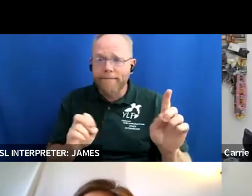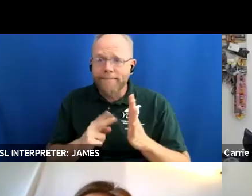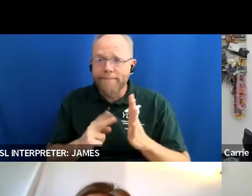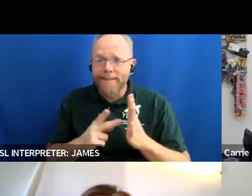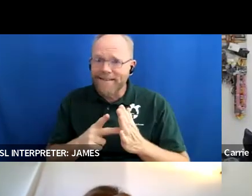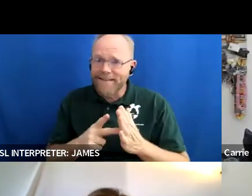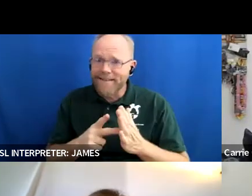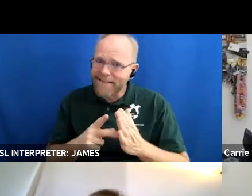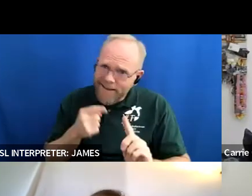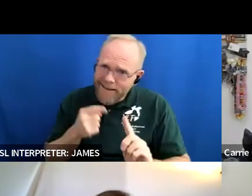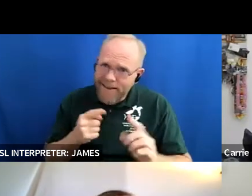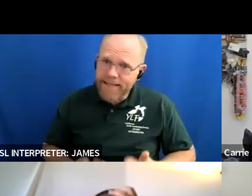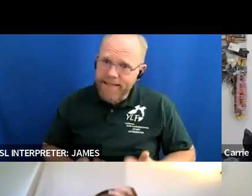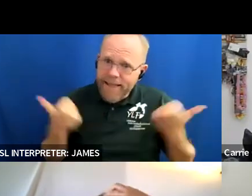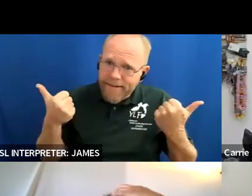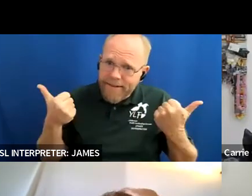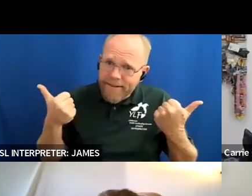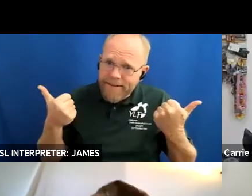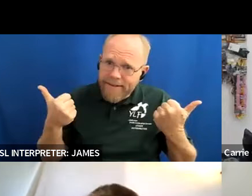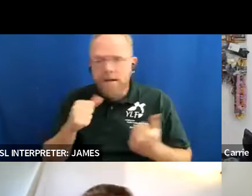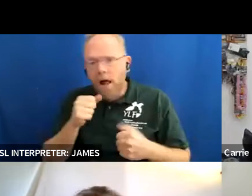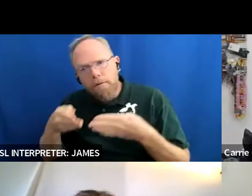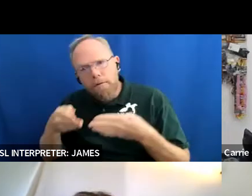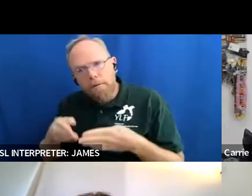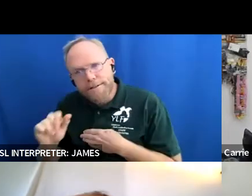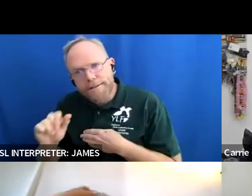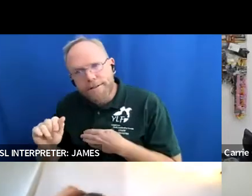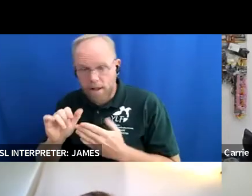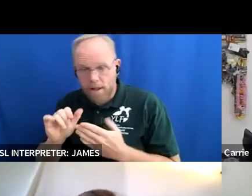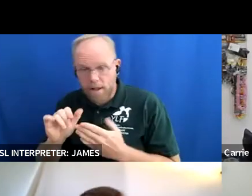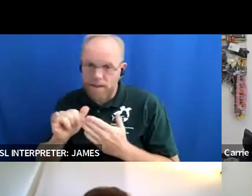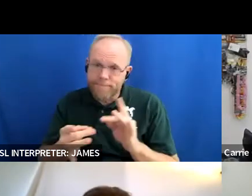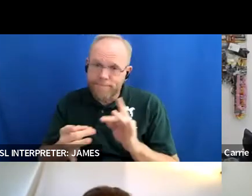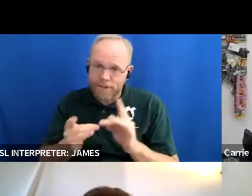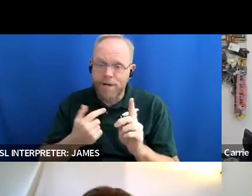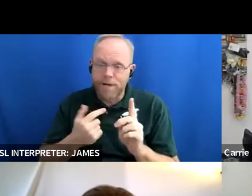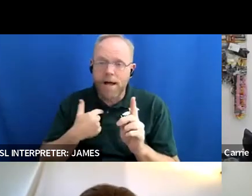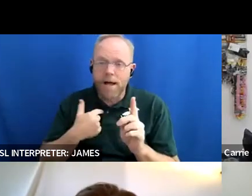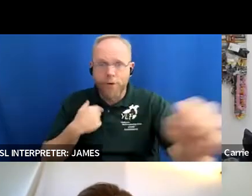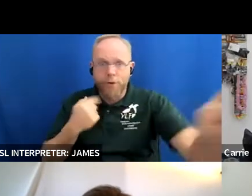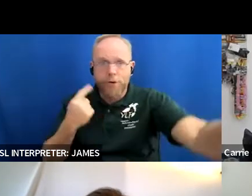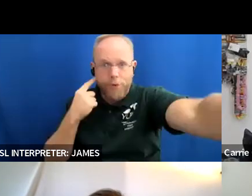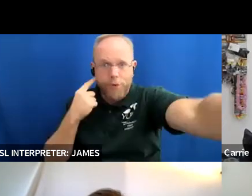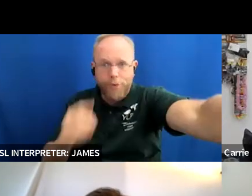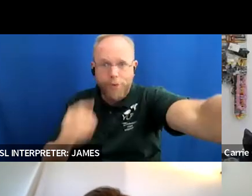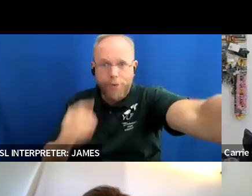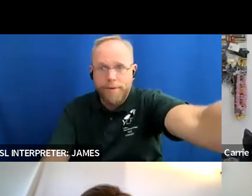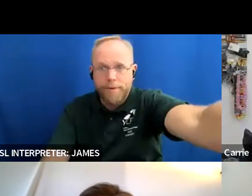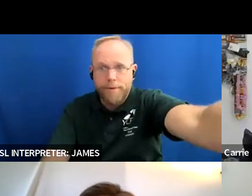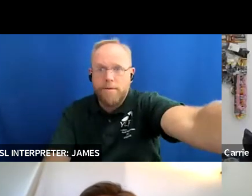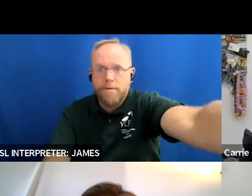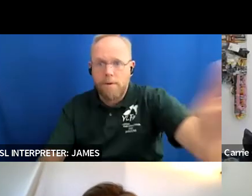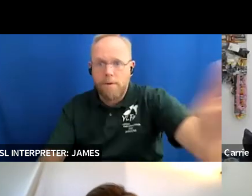the core message i've learned from ylf is that you know it's my responsibility kind of